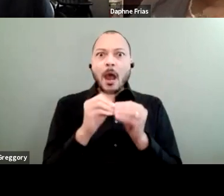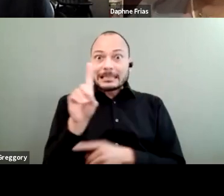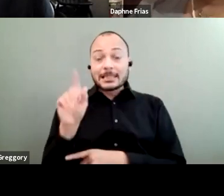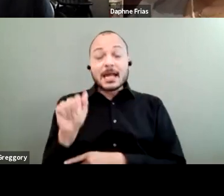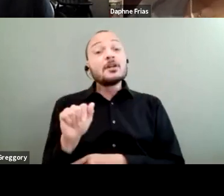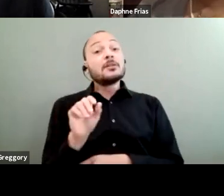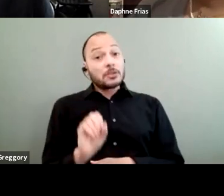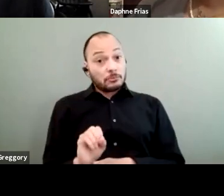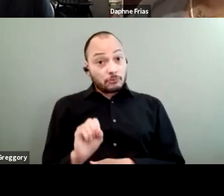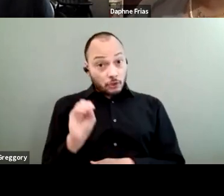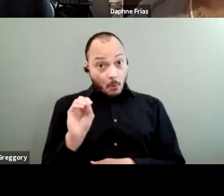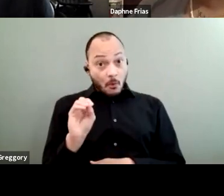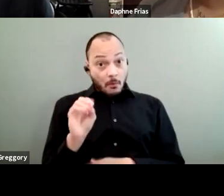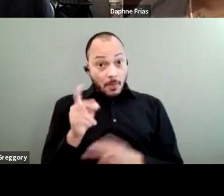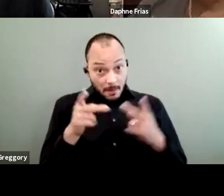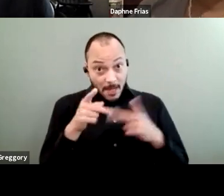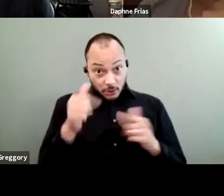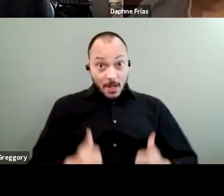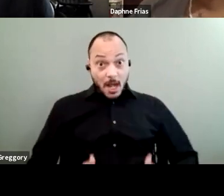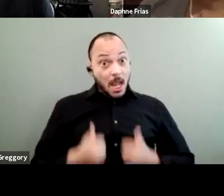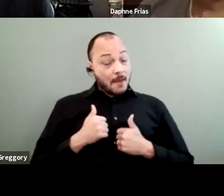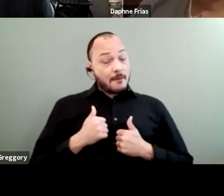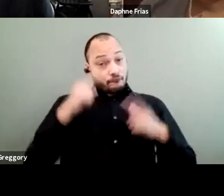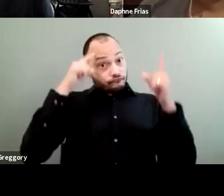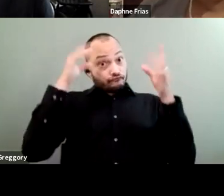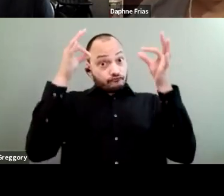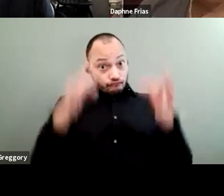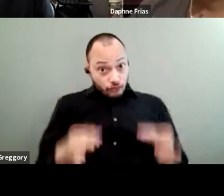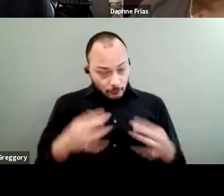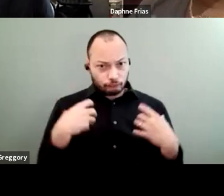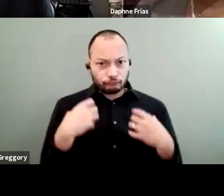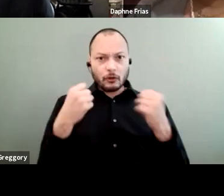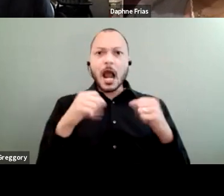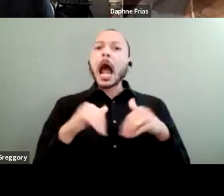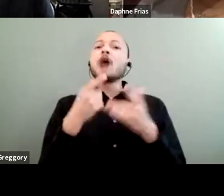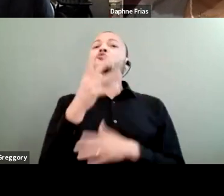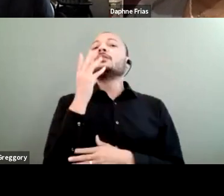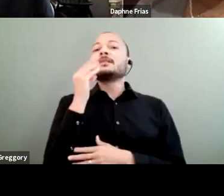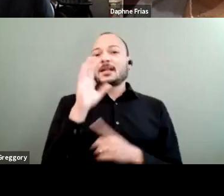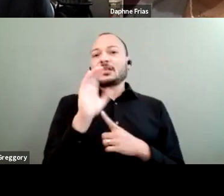highly determines how you experience the climate crisis. New York City, for example,